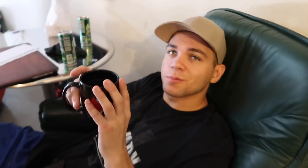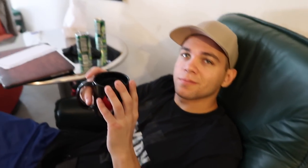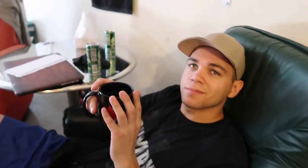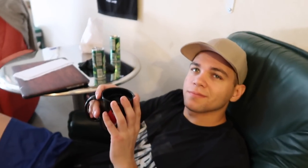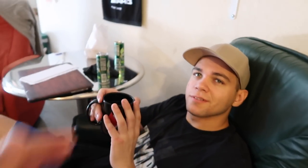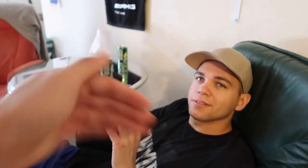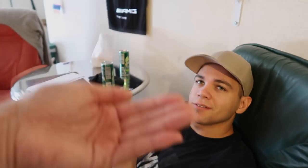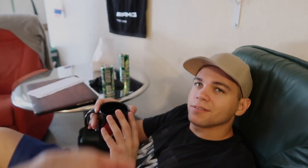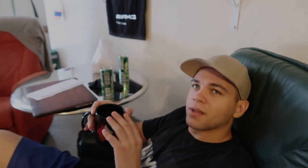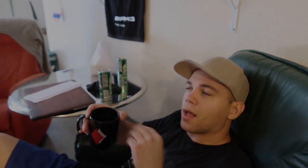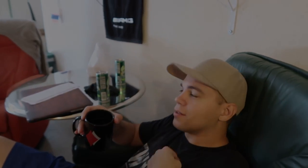E: You're welcom